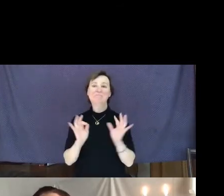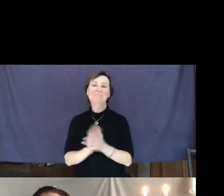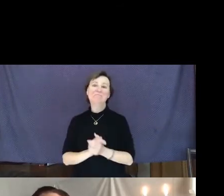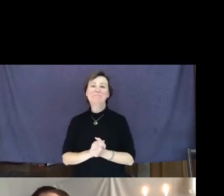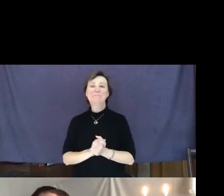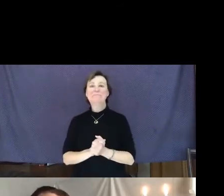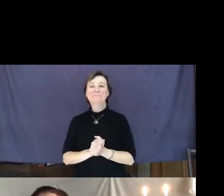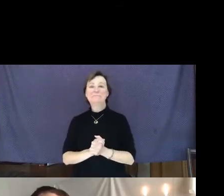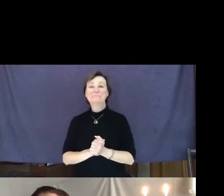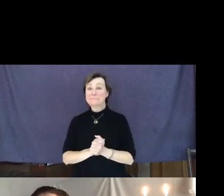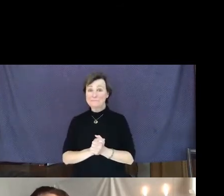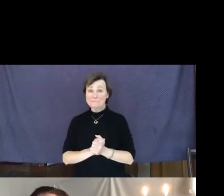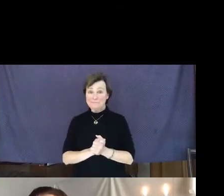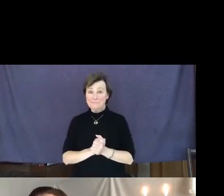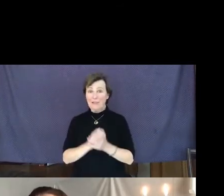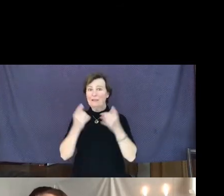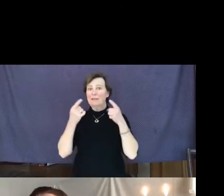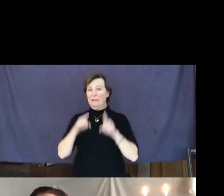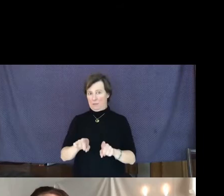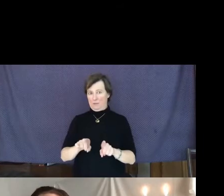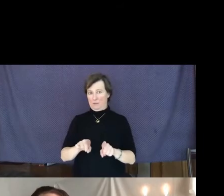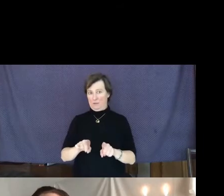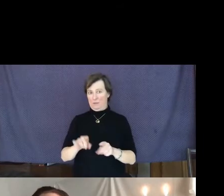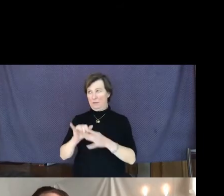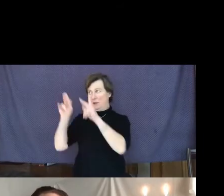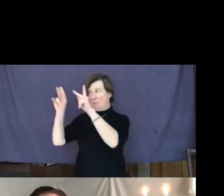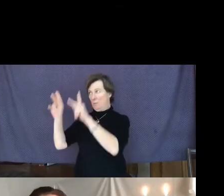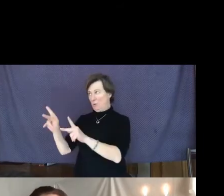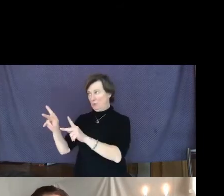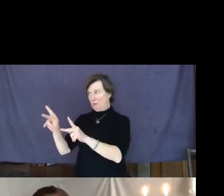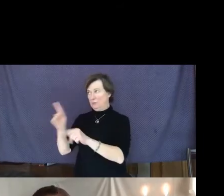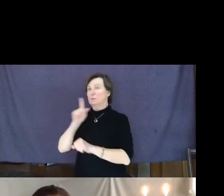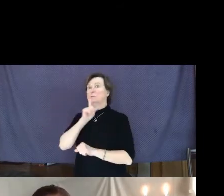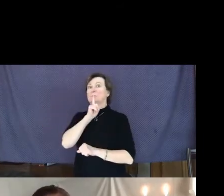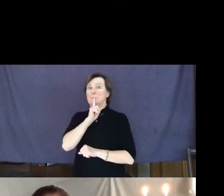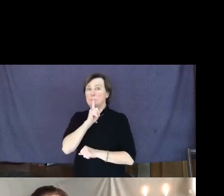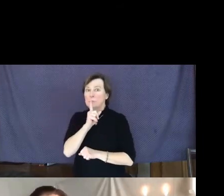Well, it turns out the person was truly grateful.